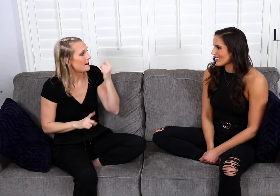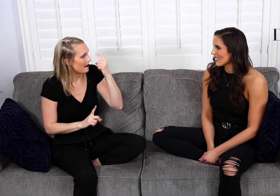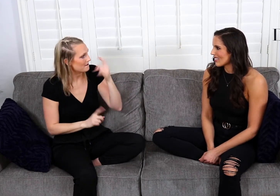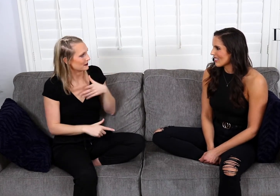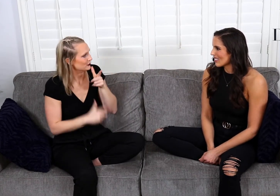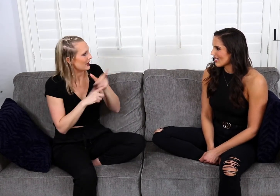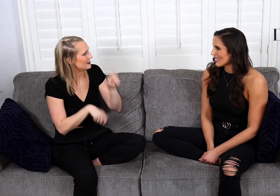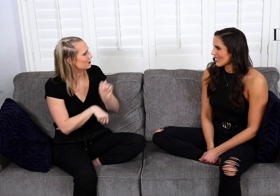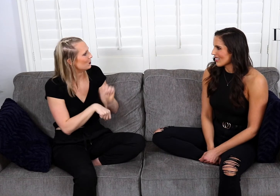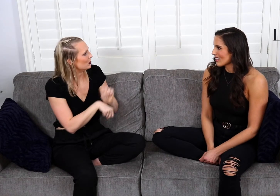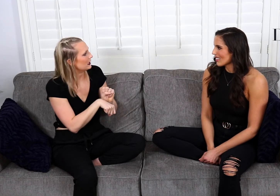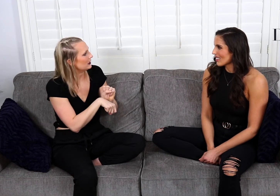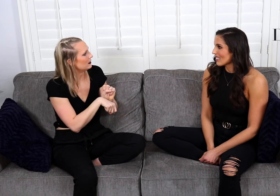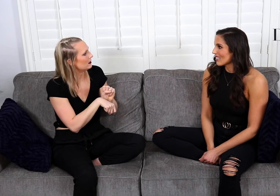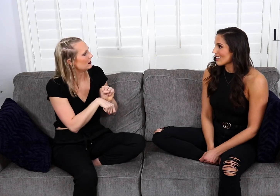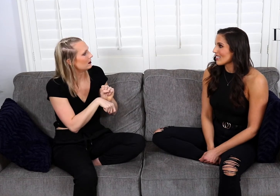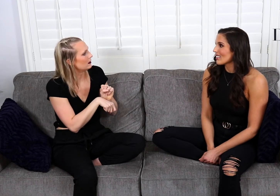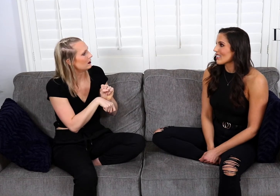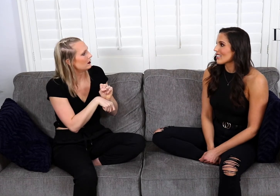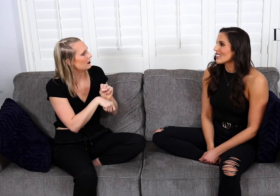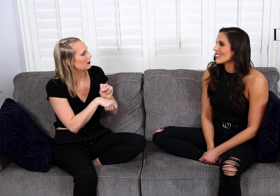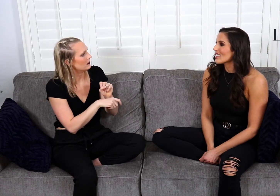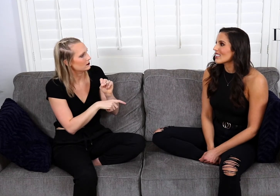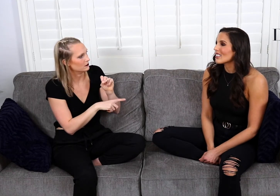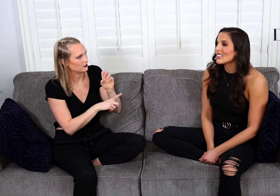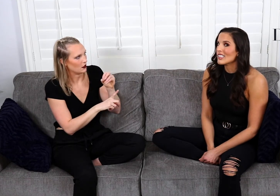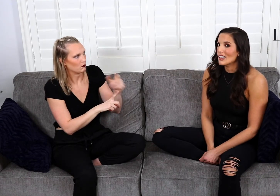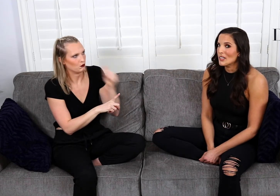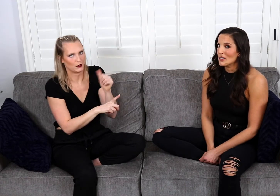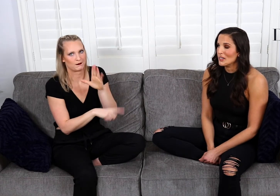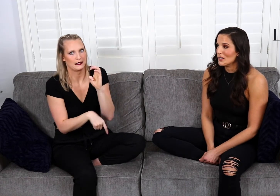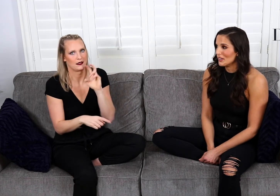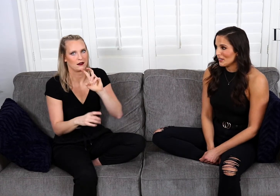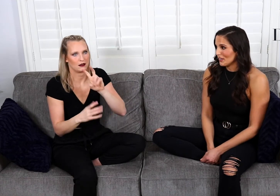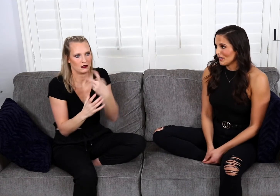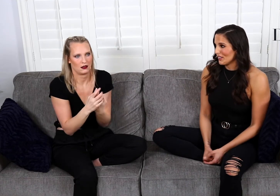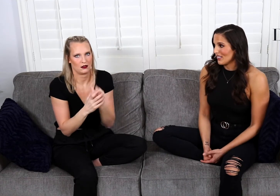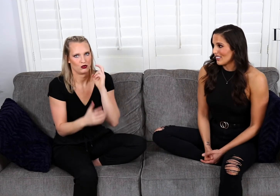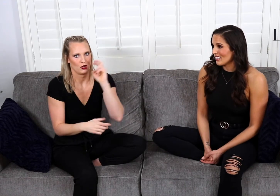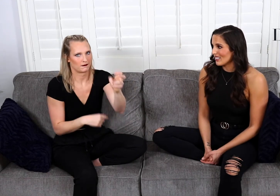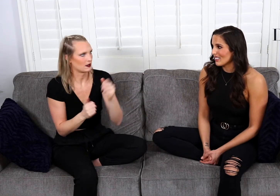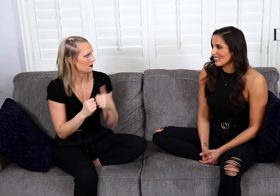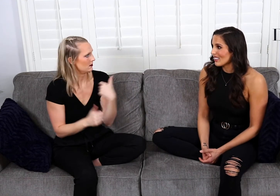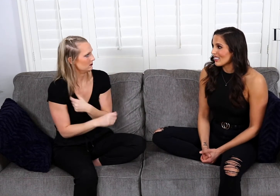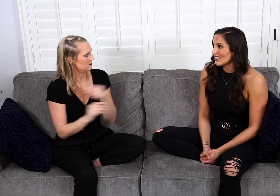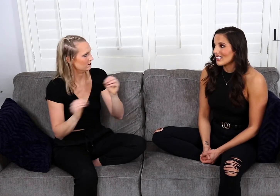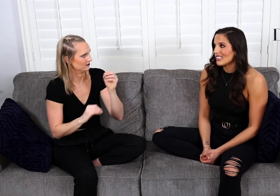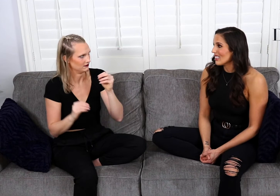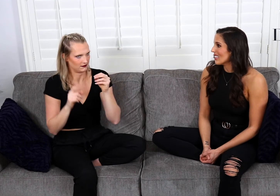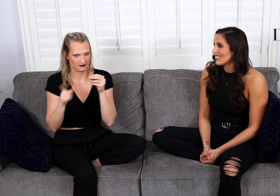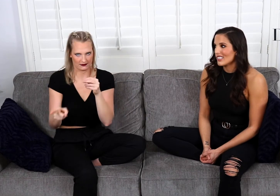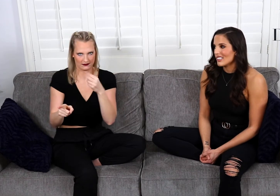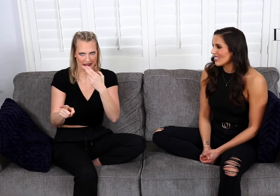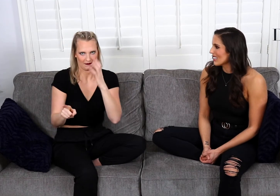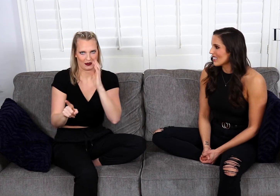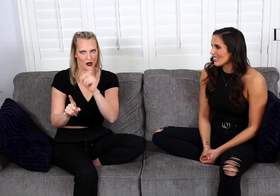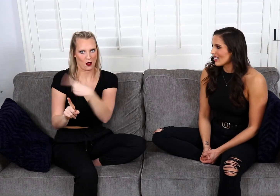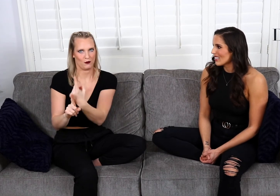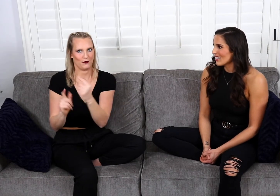So my sister, in fact, had to work and so she actually wasn't going to be there the whole trip and so he would actually